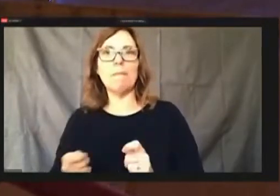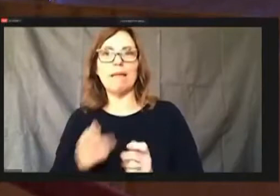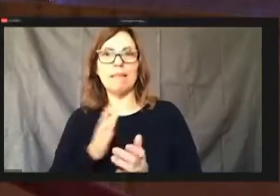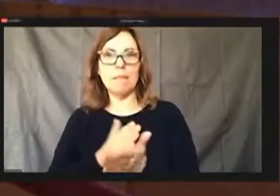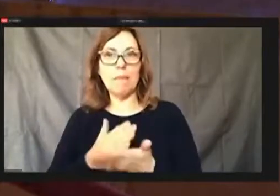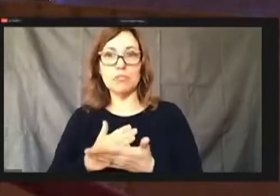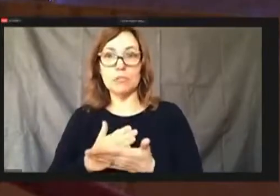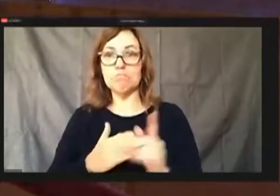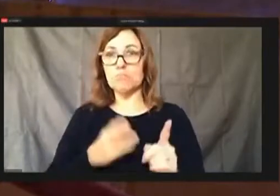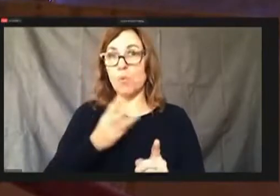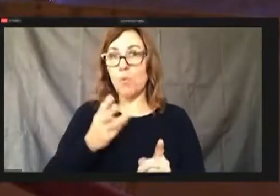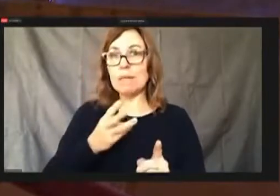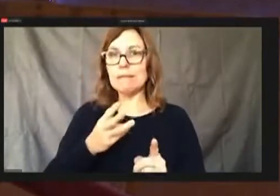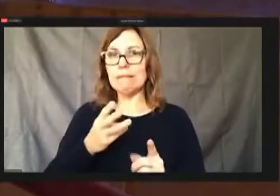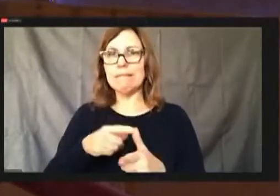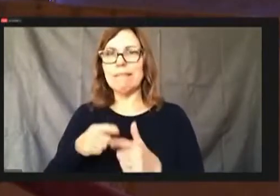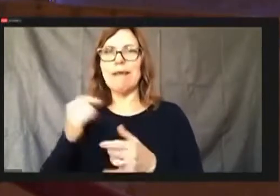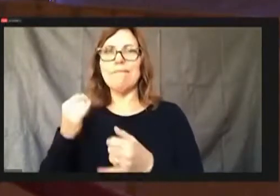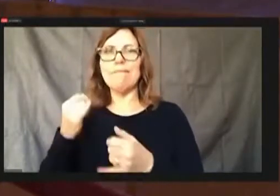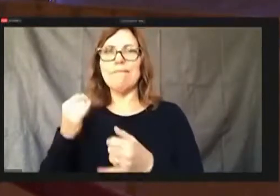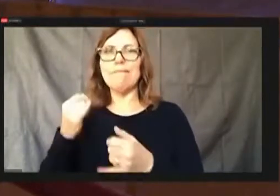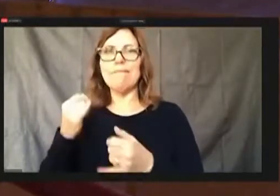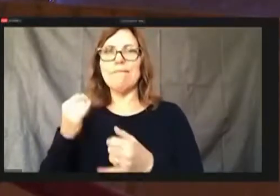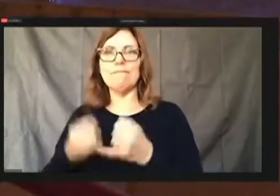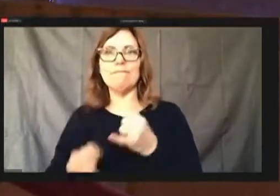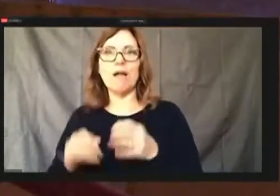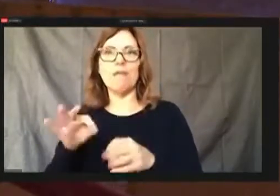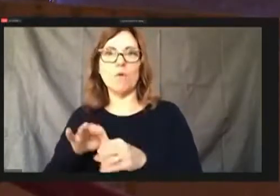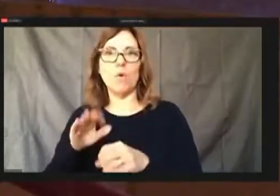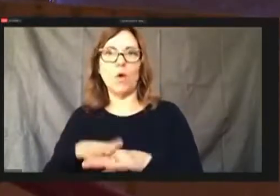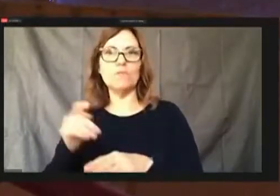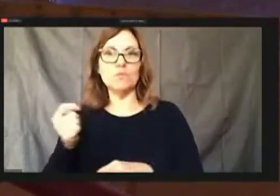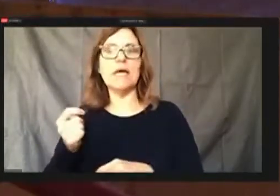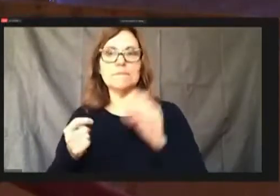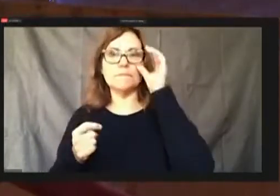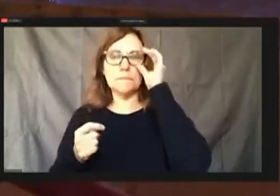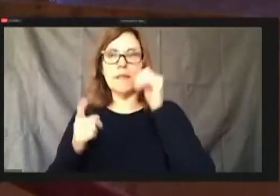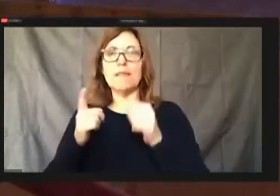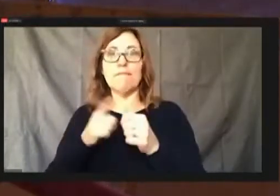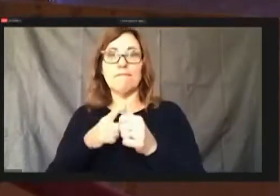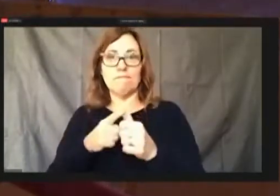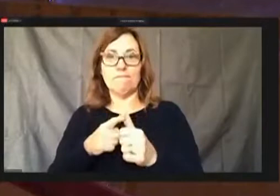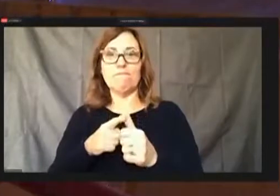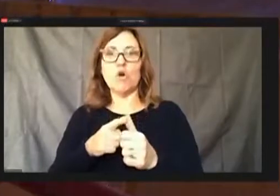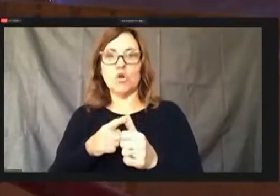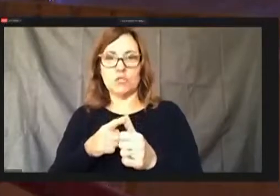final vote on Tuesday, the First Amendment I, you'll have two sheets one has the numbers